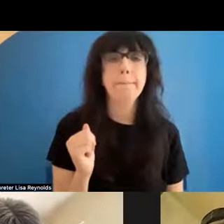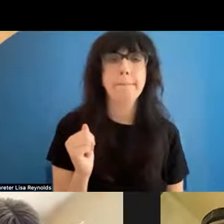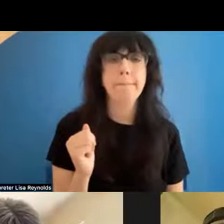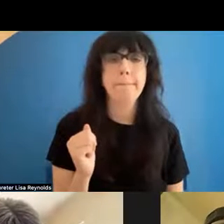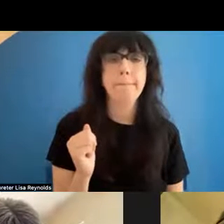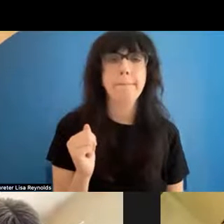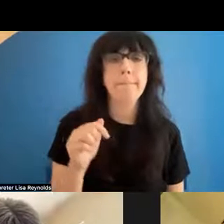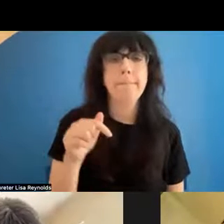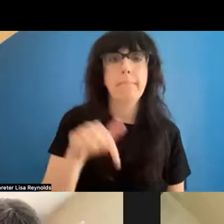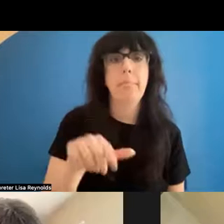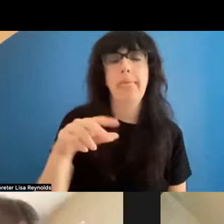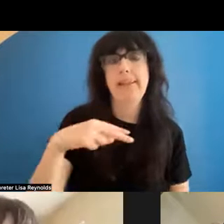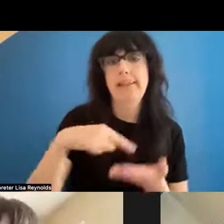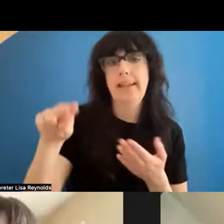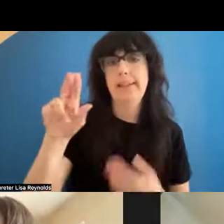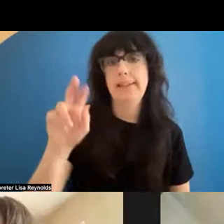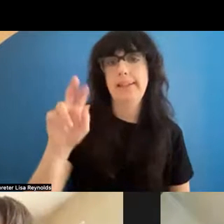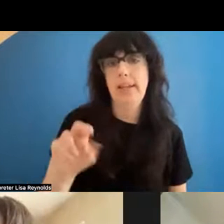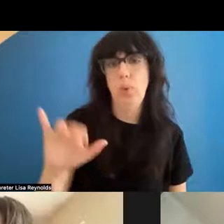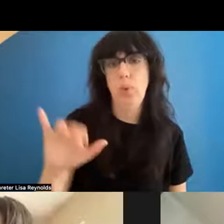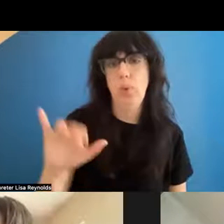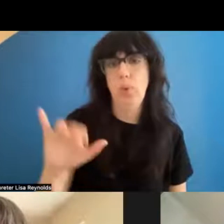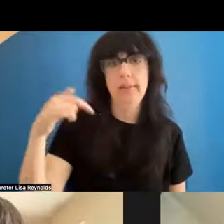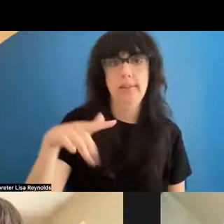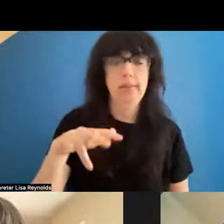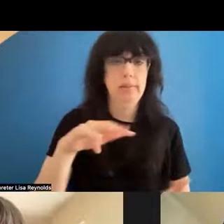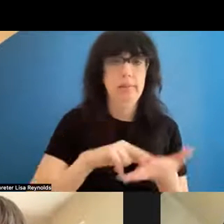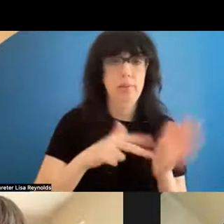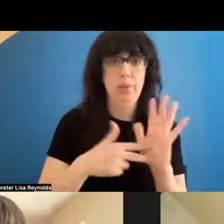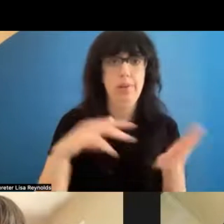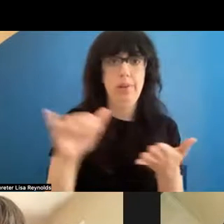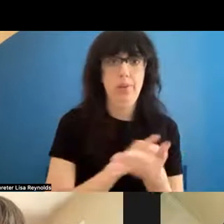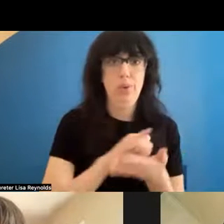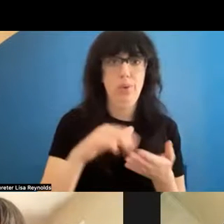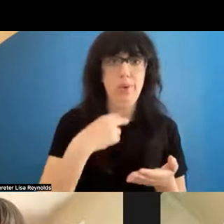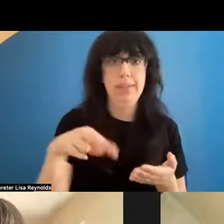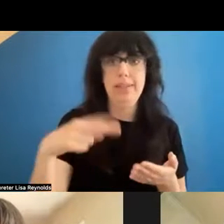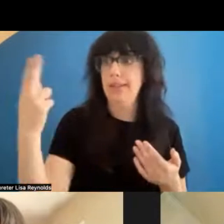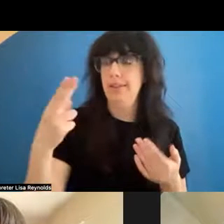talking about New York dance history. Okay, I've been here since 1978